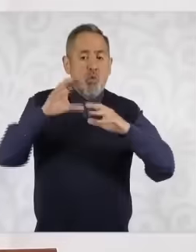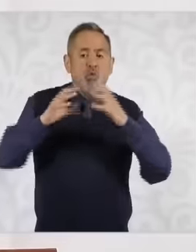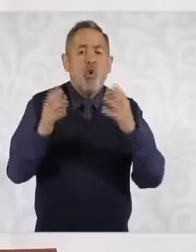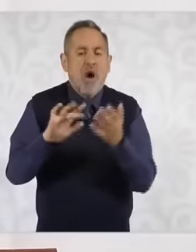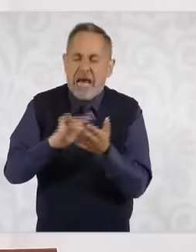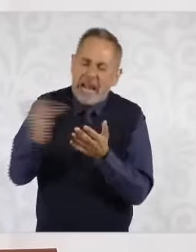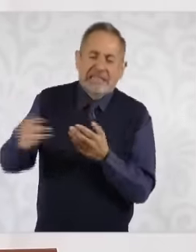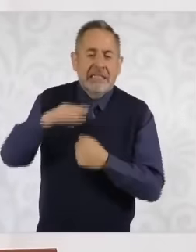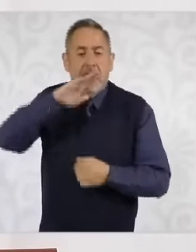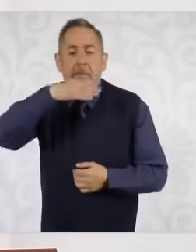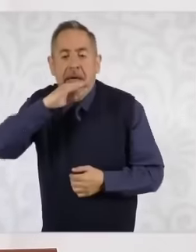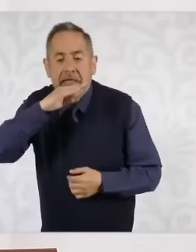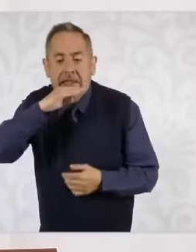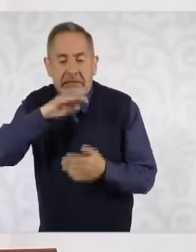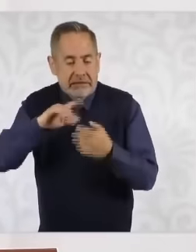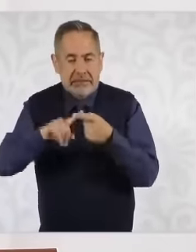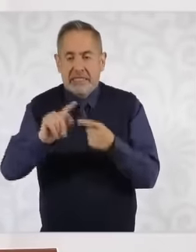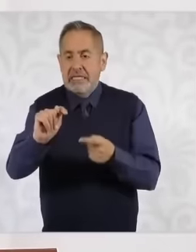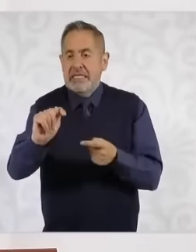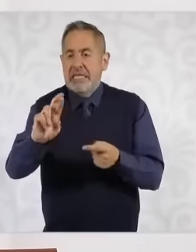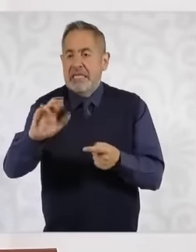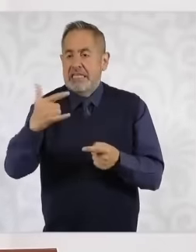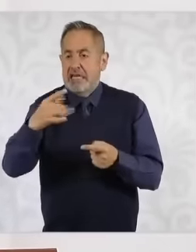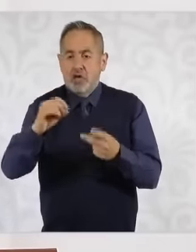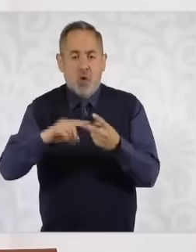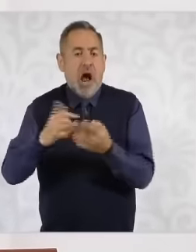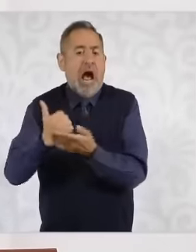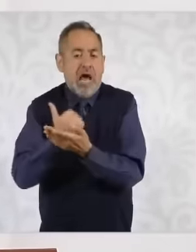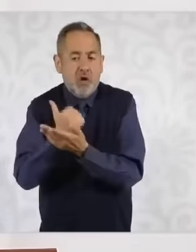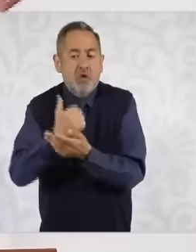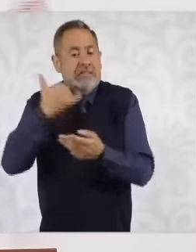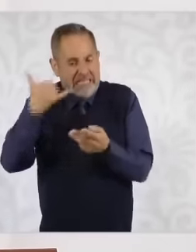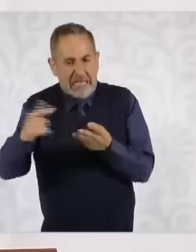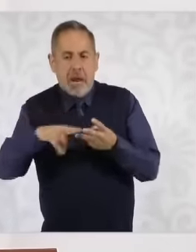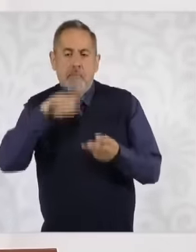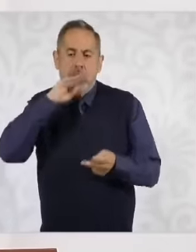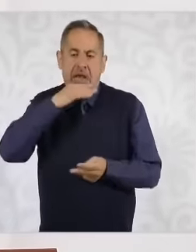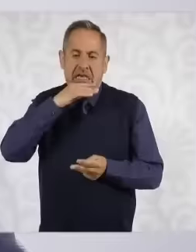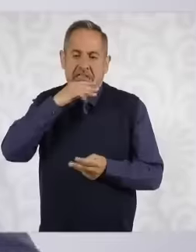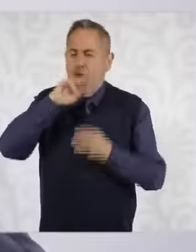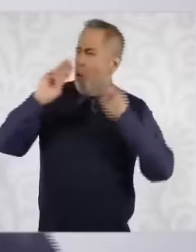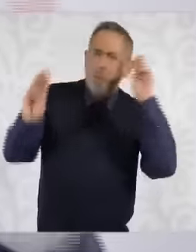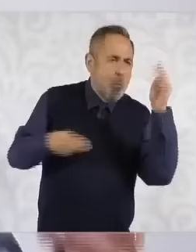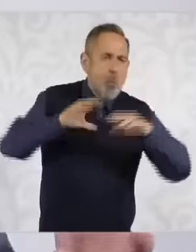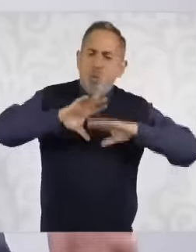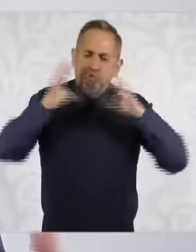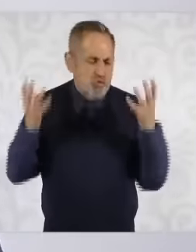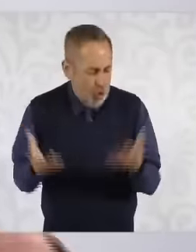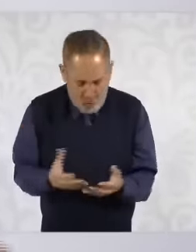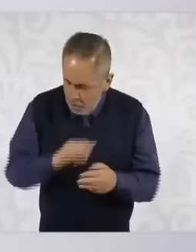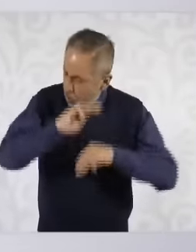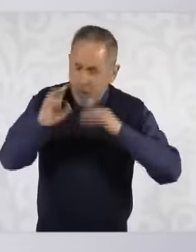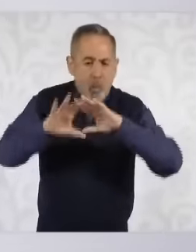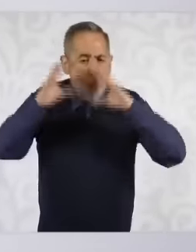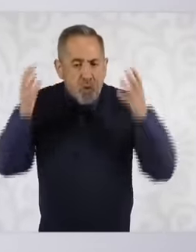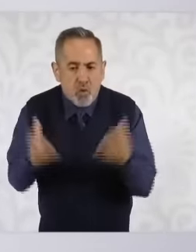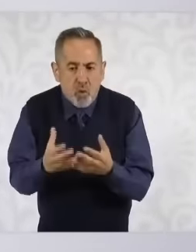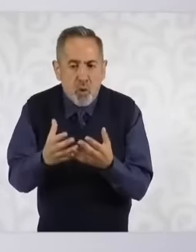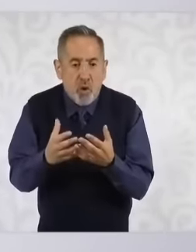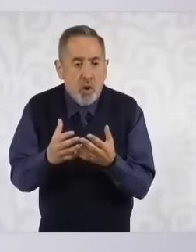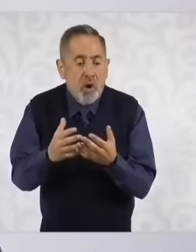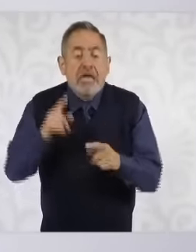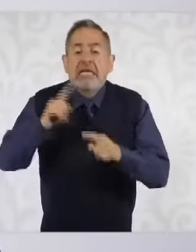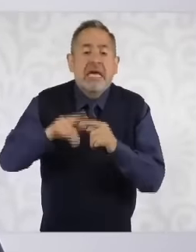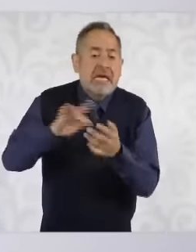Mexico, wheat, rice and corn, that genetic diversity of the planet is here in our